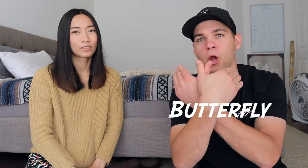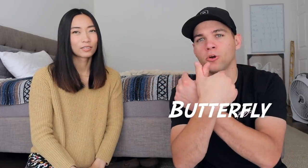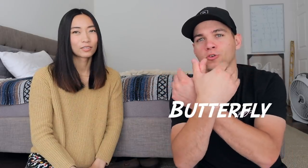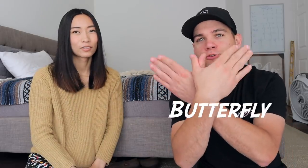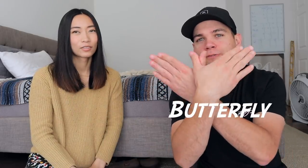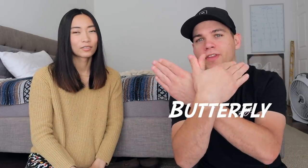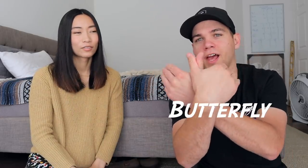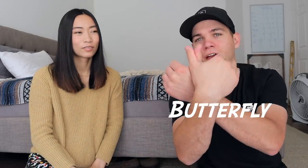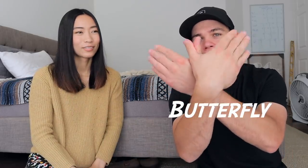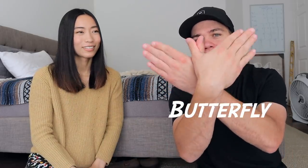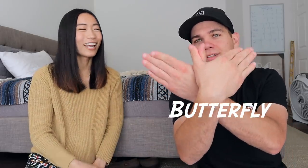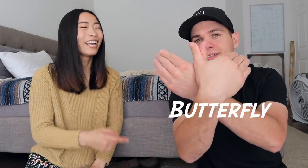Butterfly